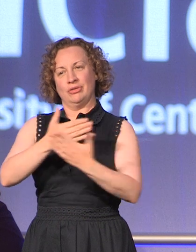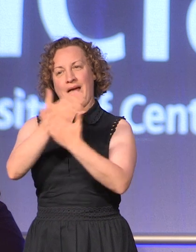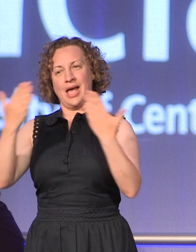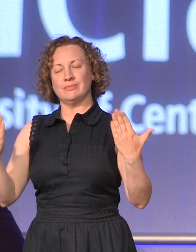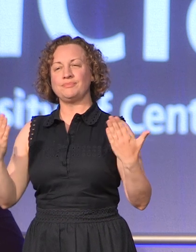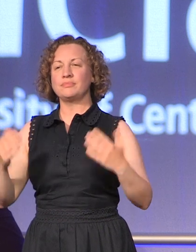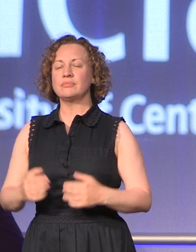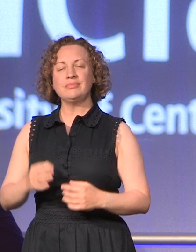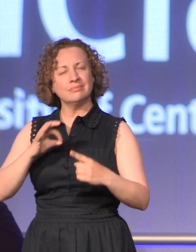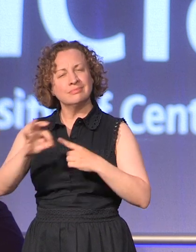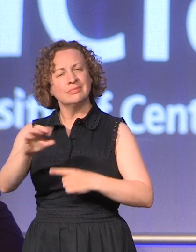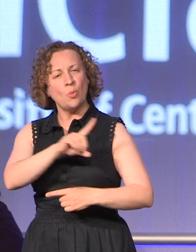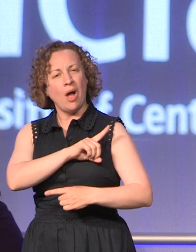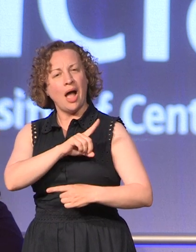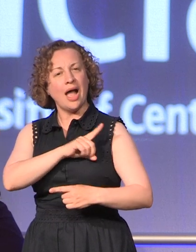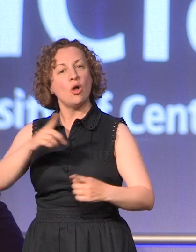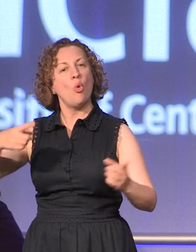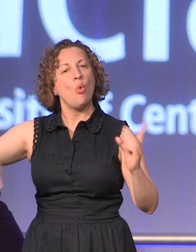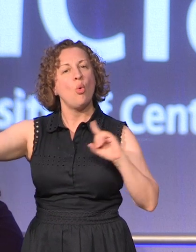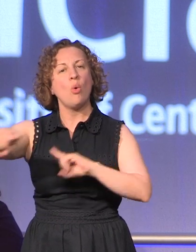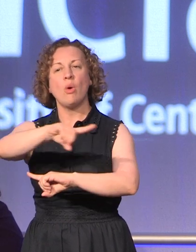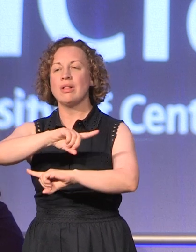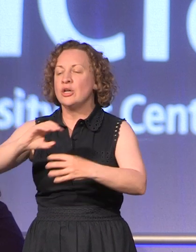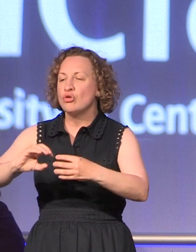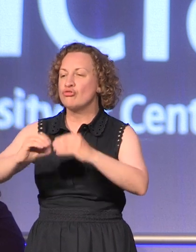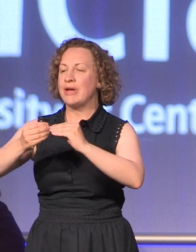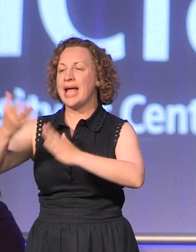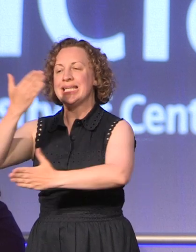because today we are all creating a little bit of history as this is the